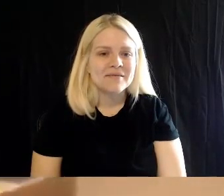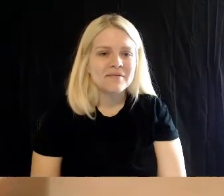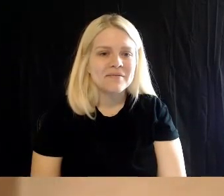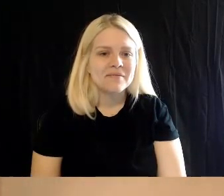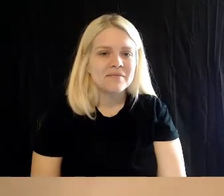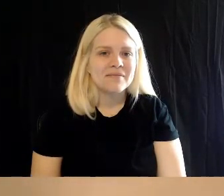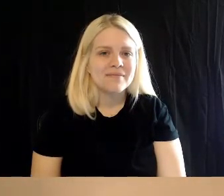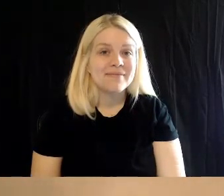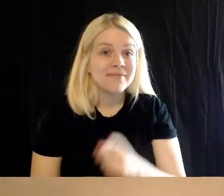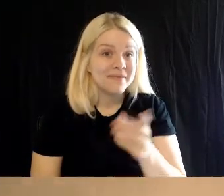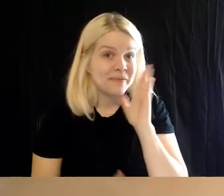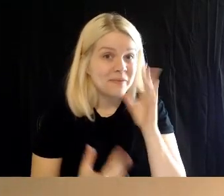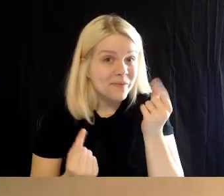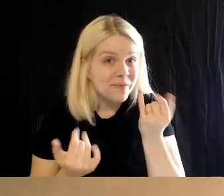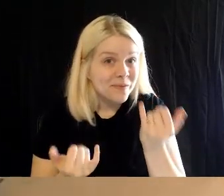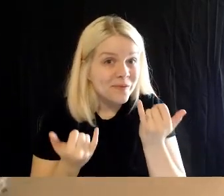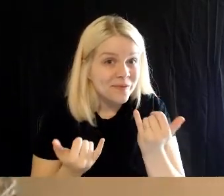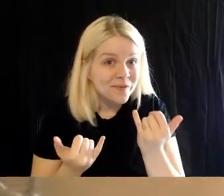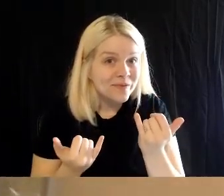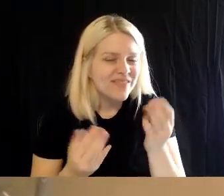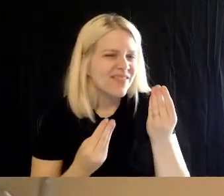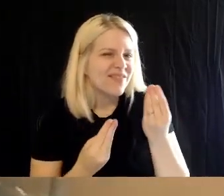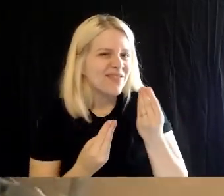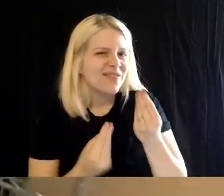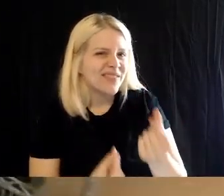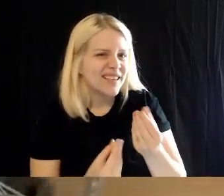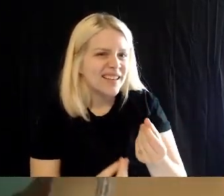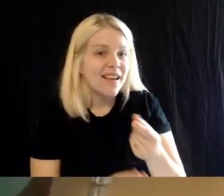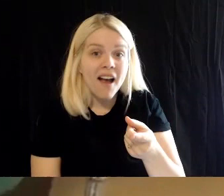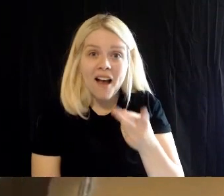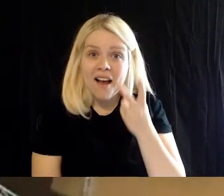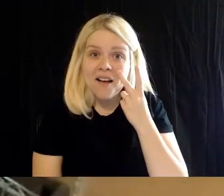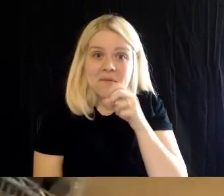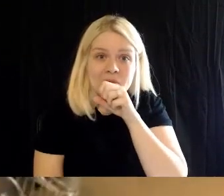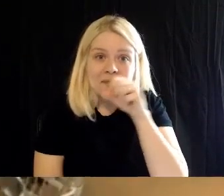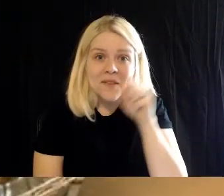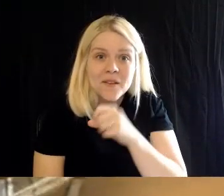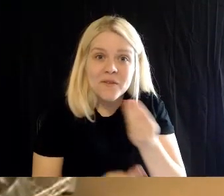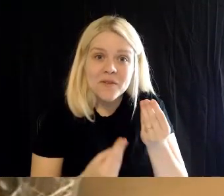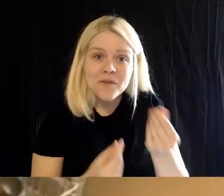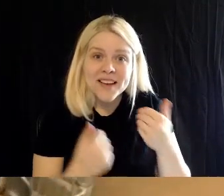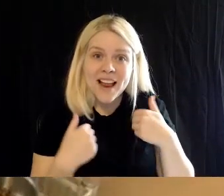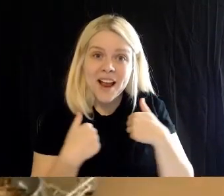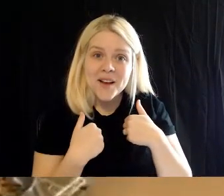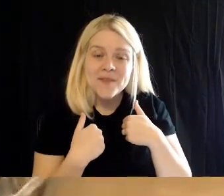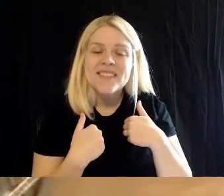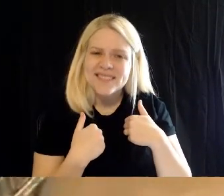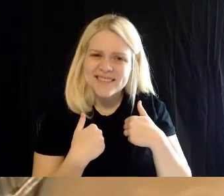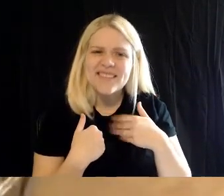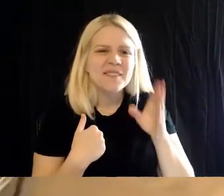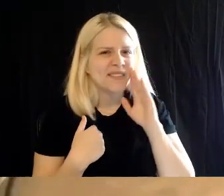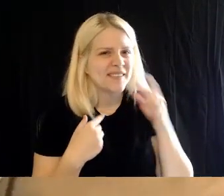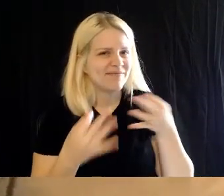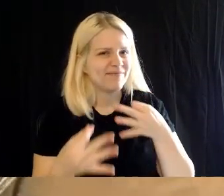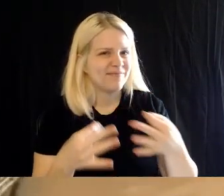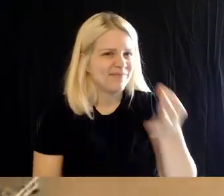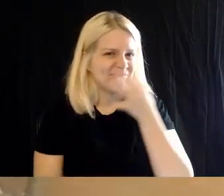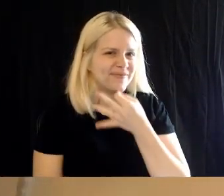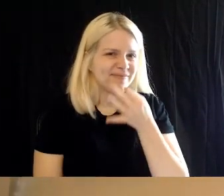feeding- oh, who doesn't love some animal feeding, right? We're gonna tell you more about this in just a second.